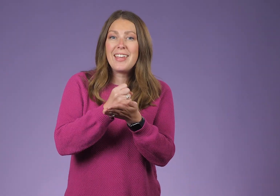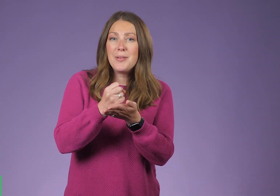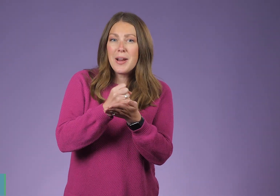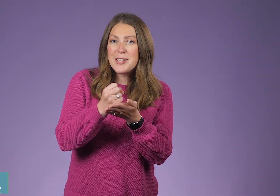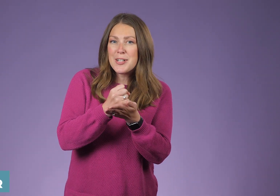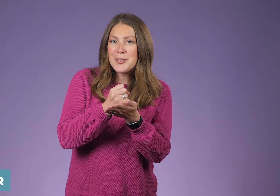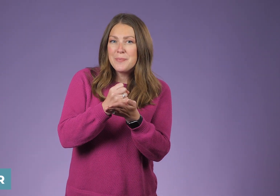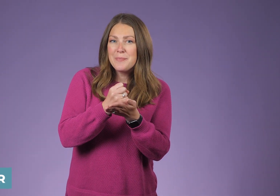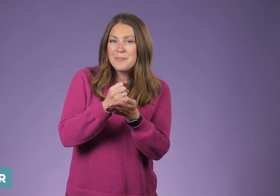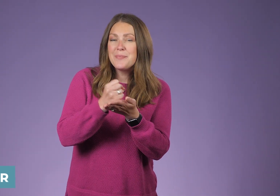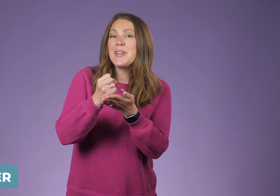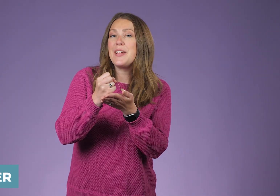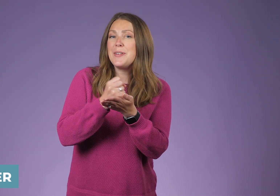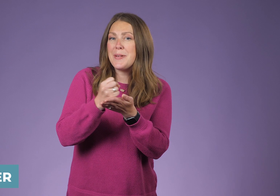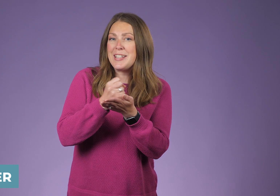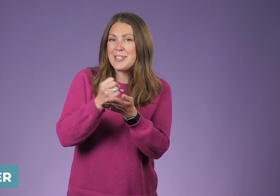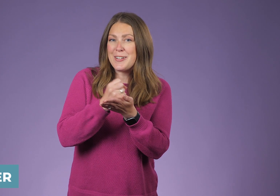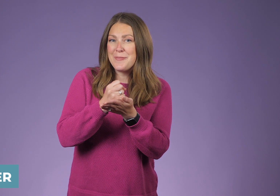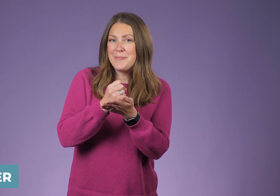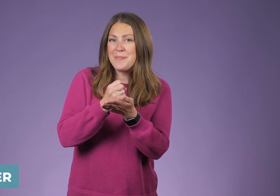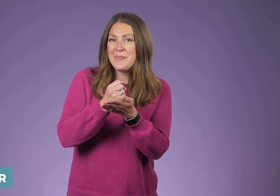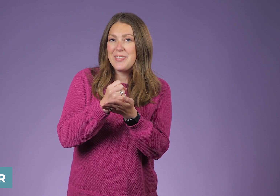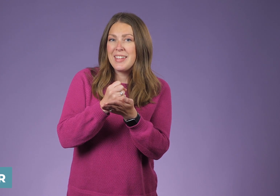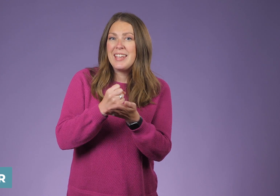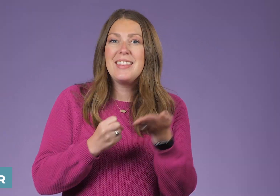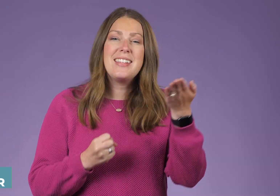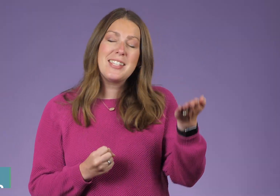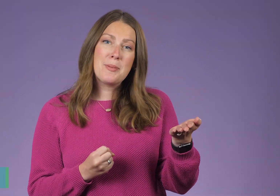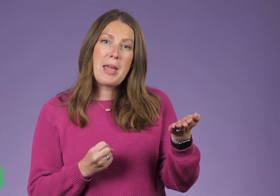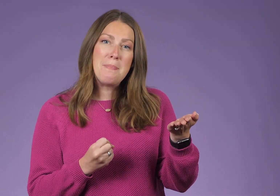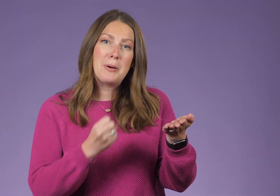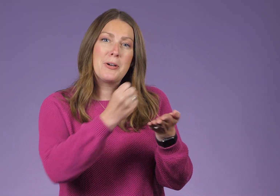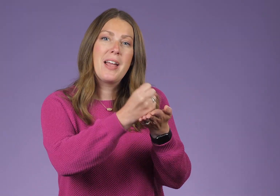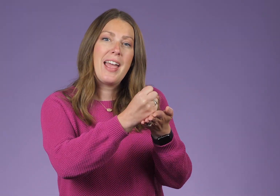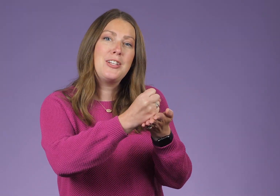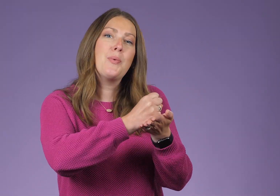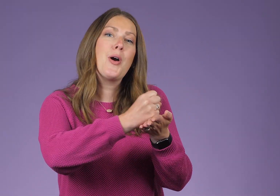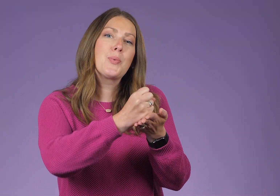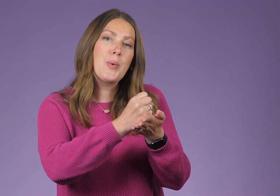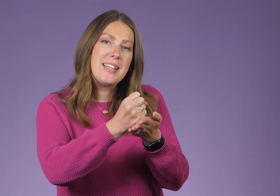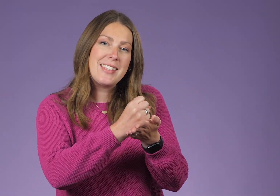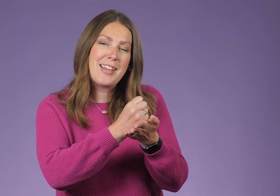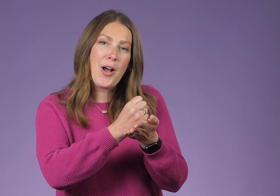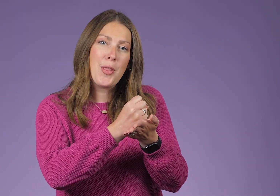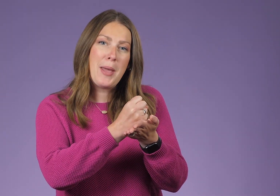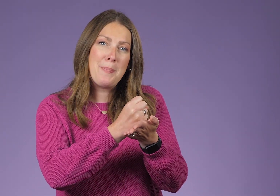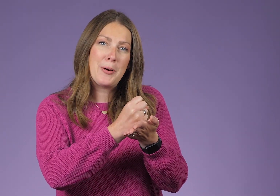Eraser. This is the paper and you are erasing on the paper.